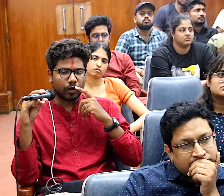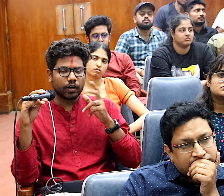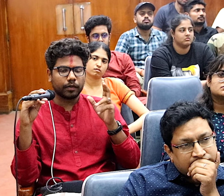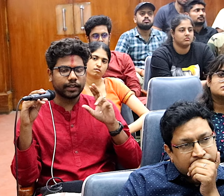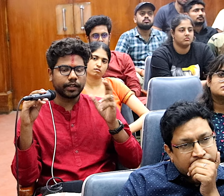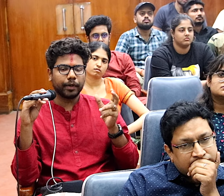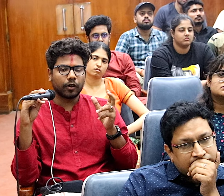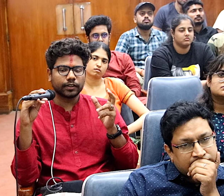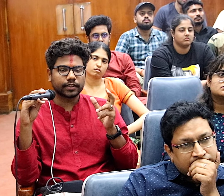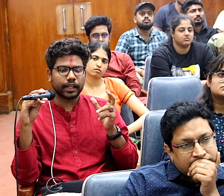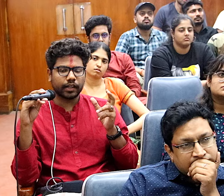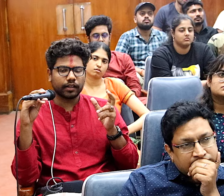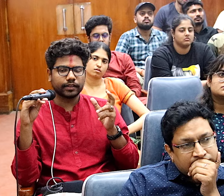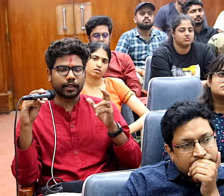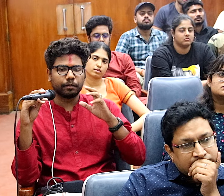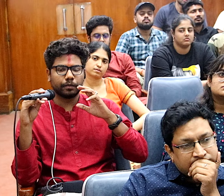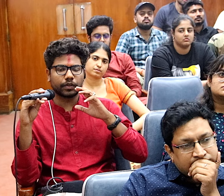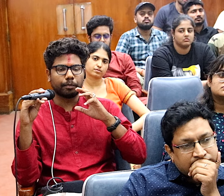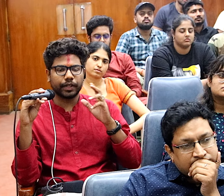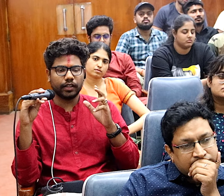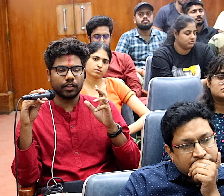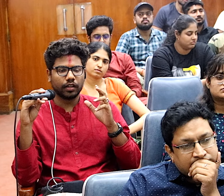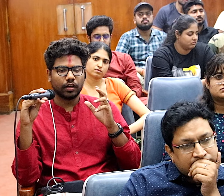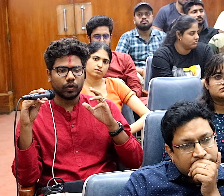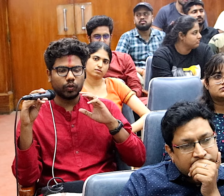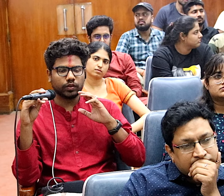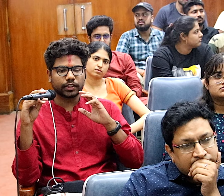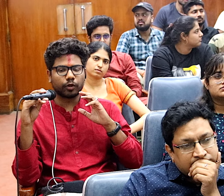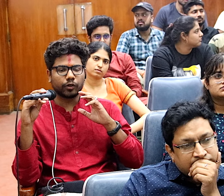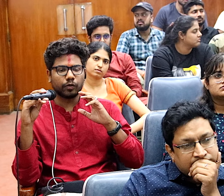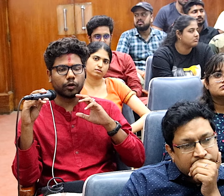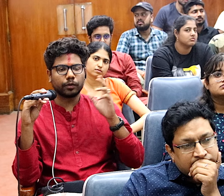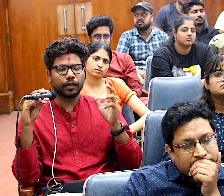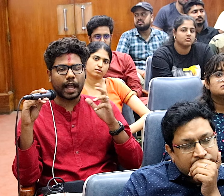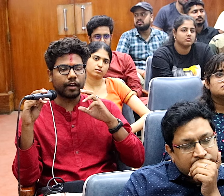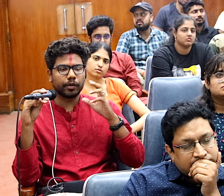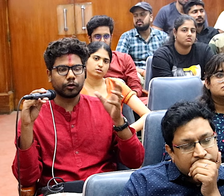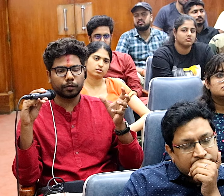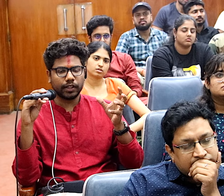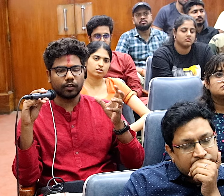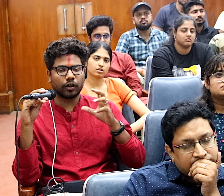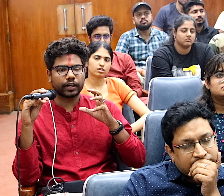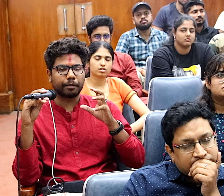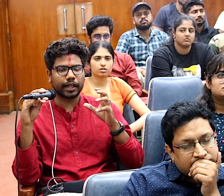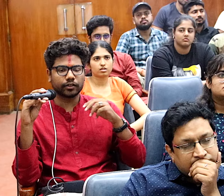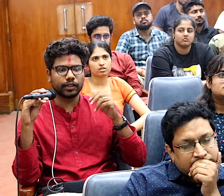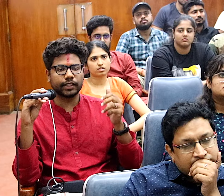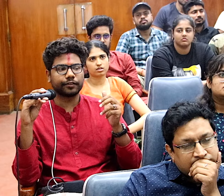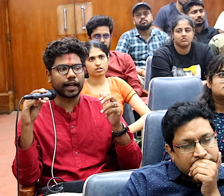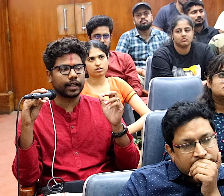Or is it because some company who just want to have a monopoly or capitalize on this fact